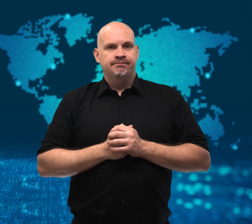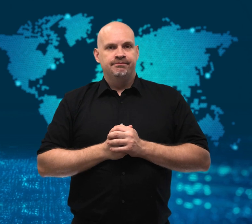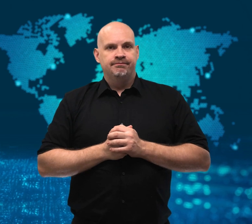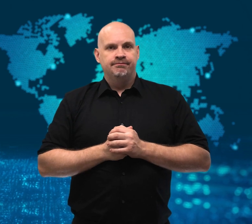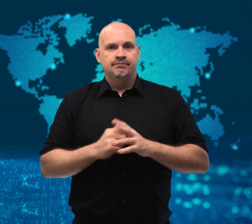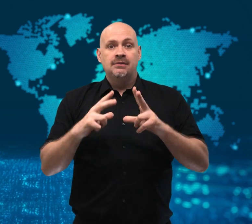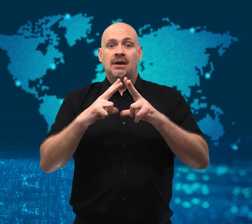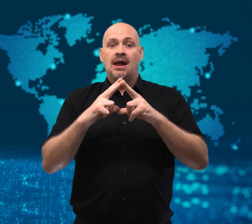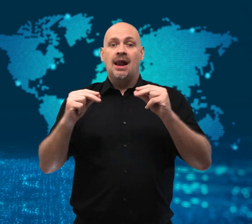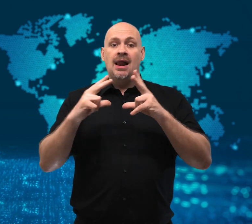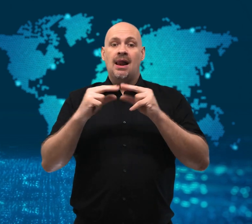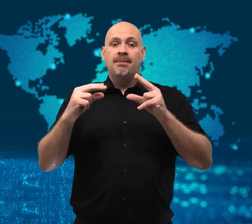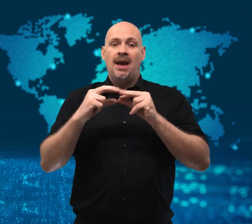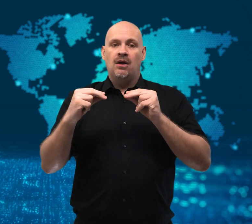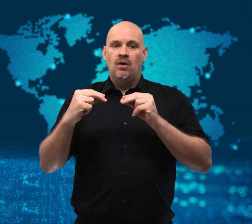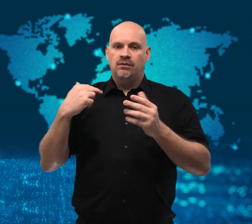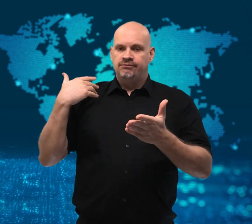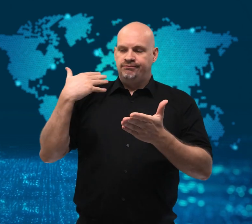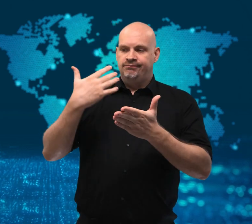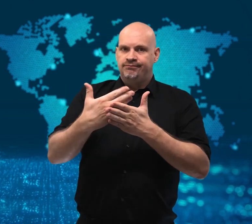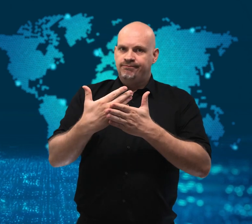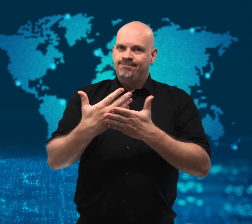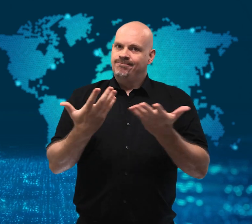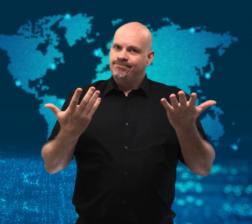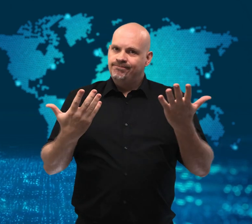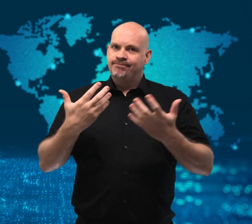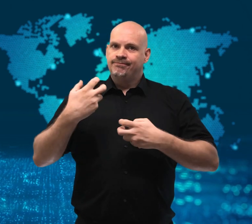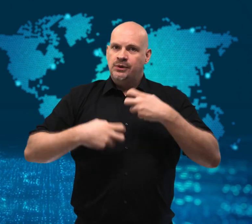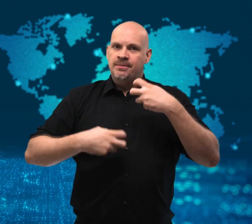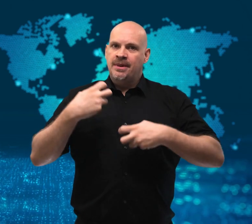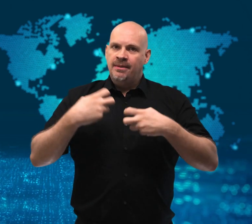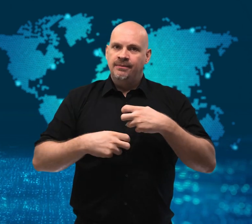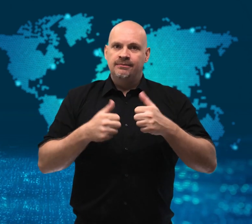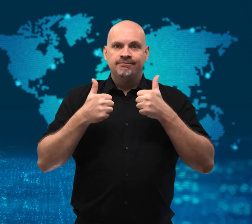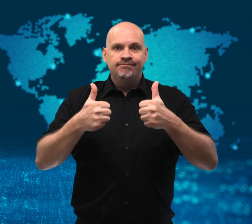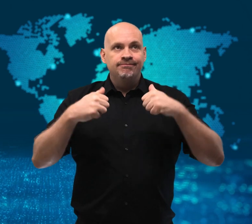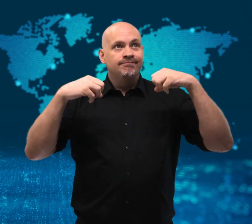corruption within the company.